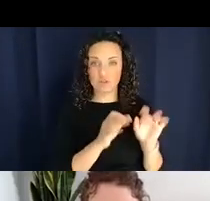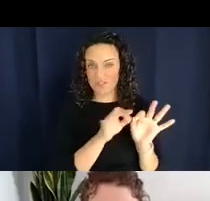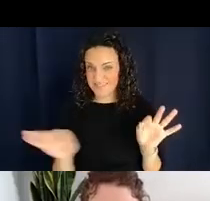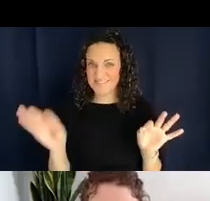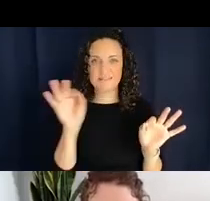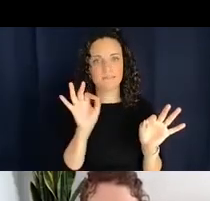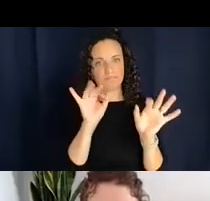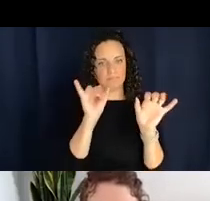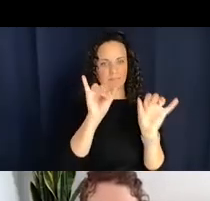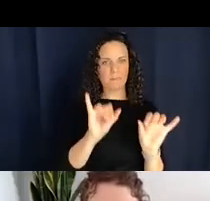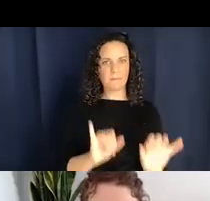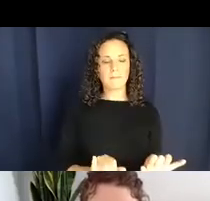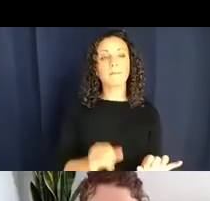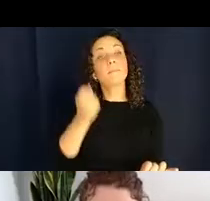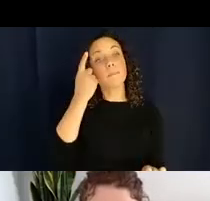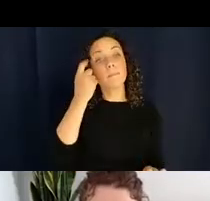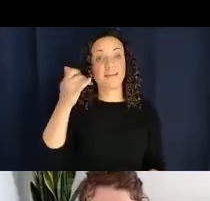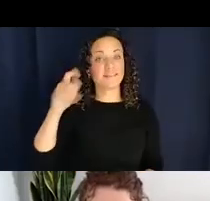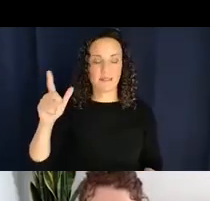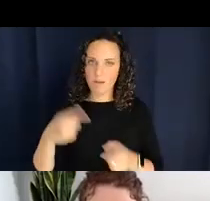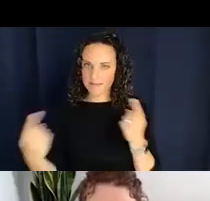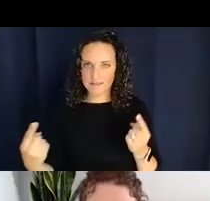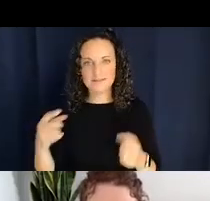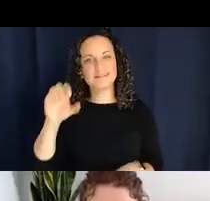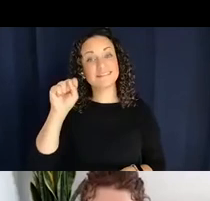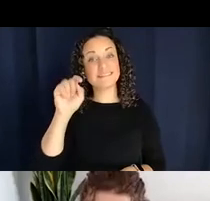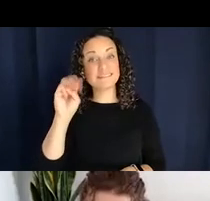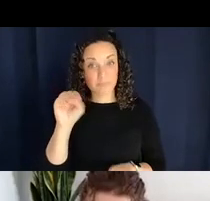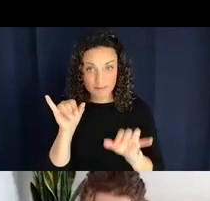of that, where the stem stays the same and the hand shape is what changes. So this is